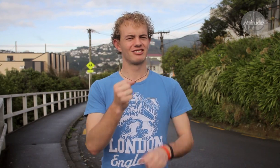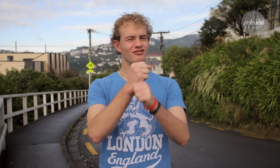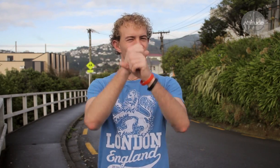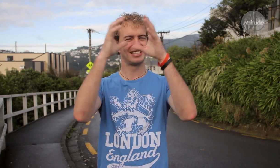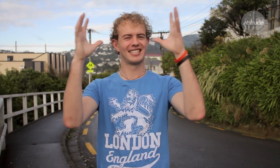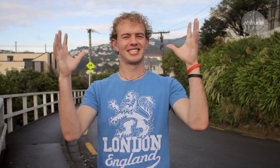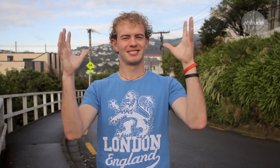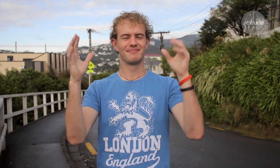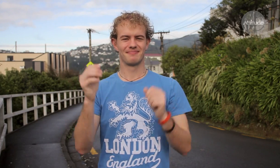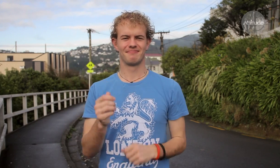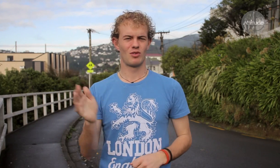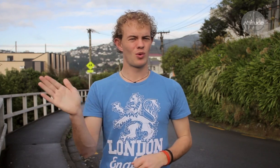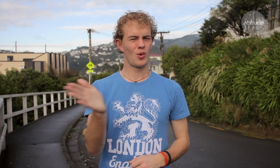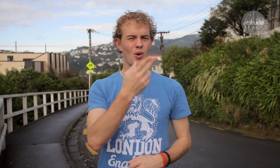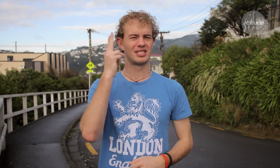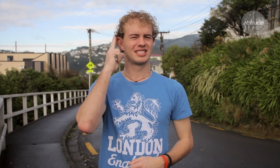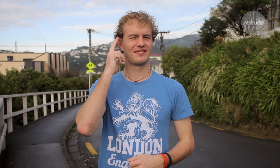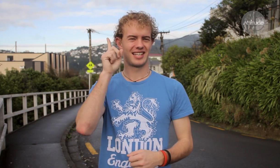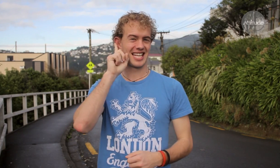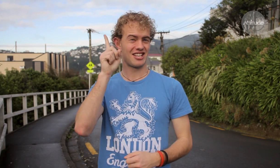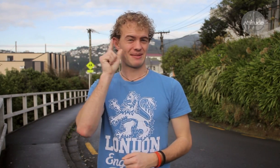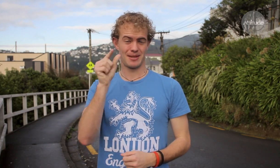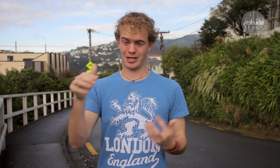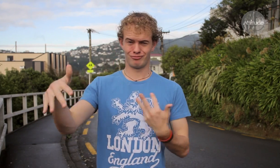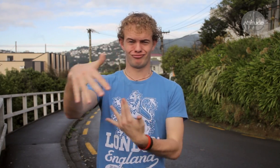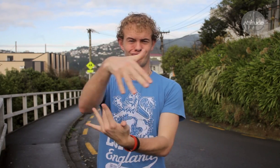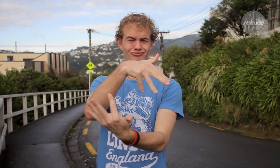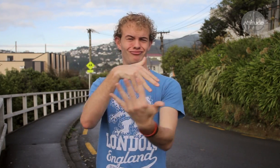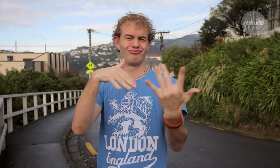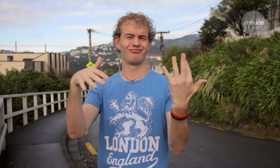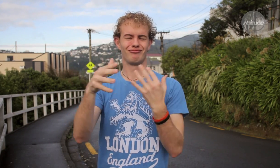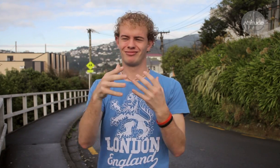I have a dream that deaf and hearing people will come together.